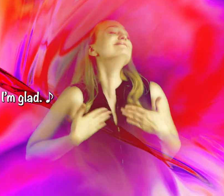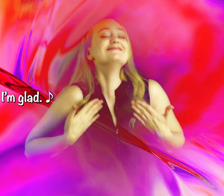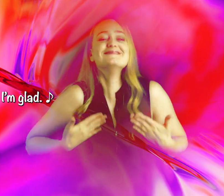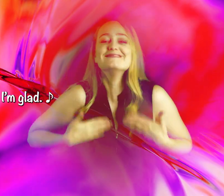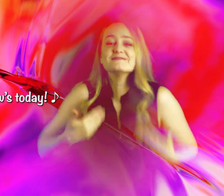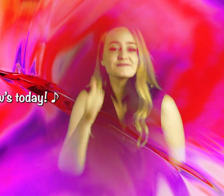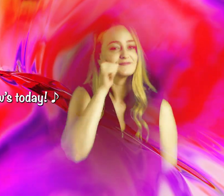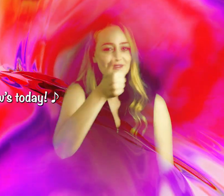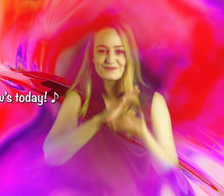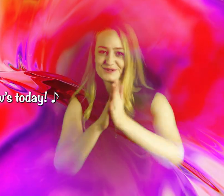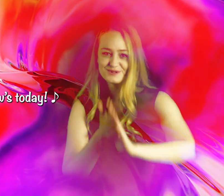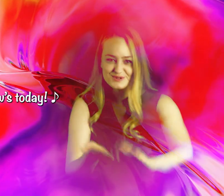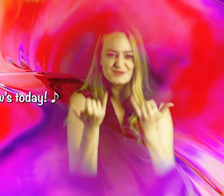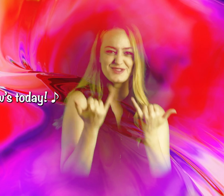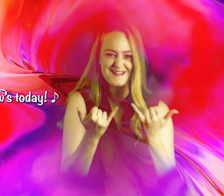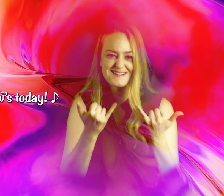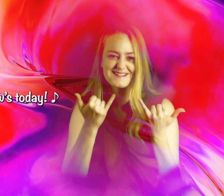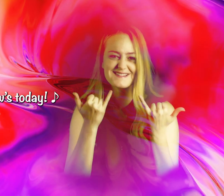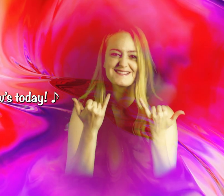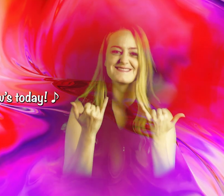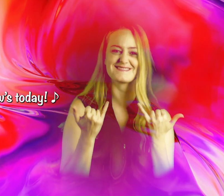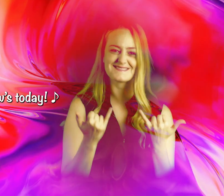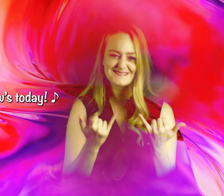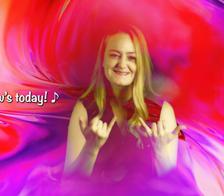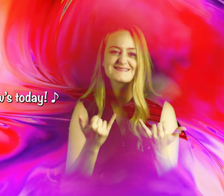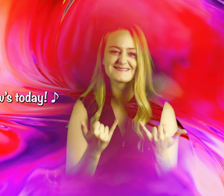And now tomorrow’s today!